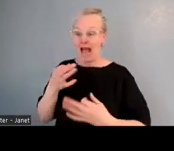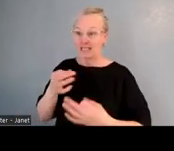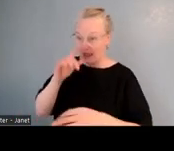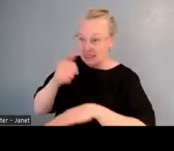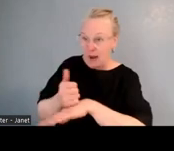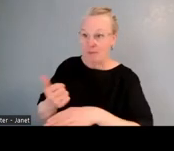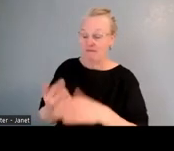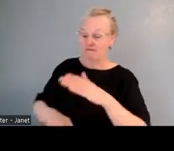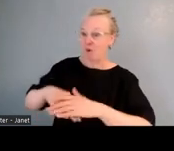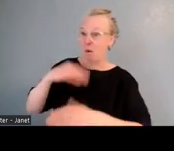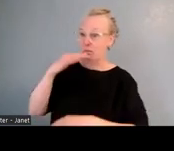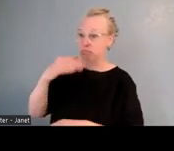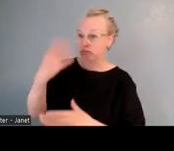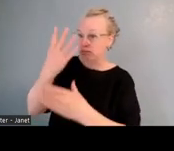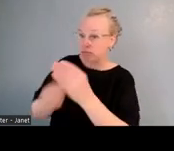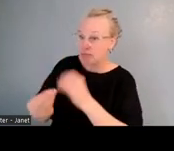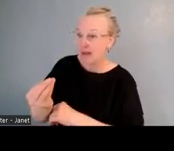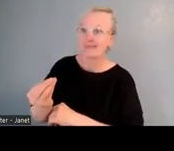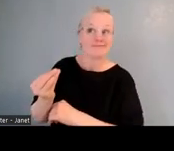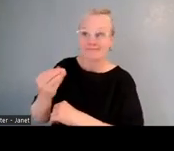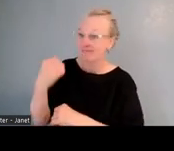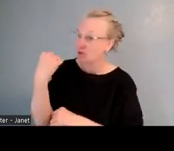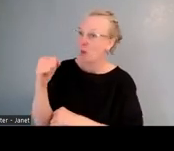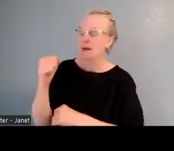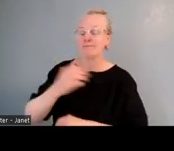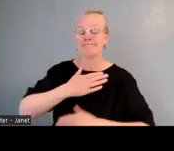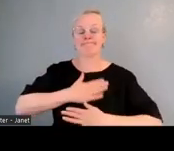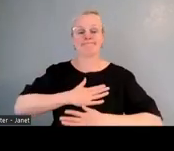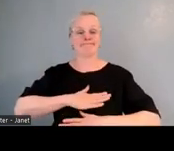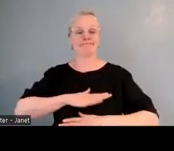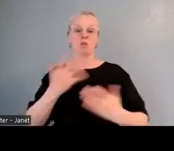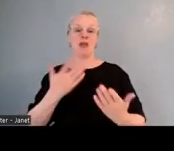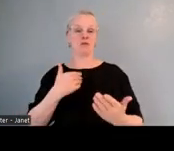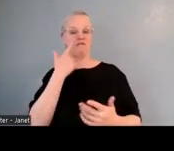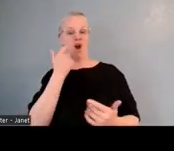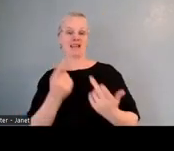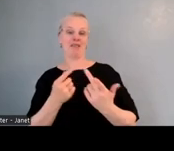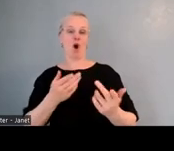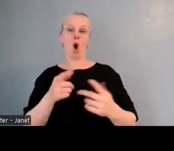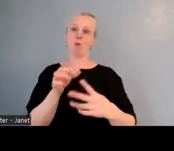but that wasn't an option. So it was a frustration that was worked on in 2014